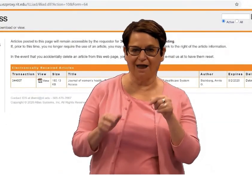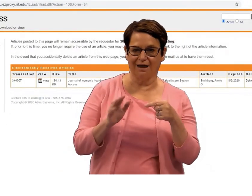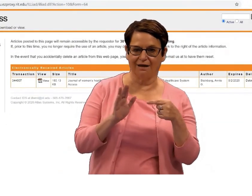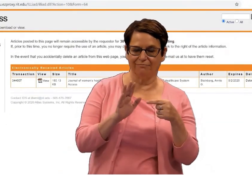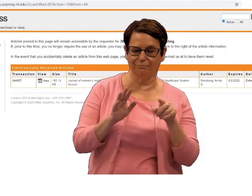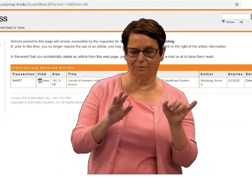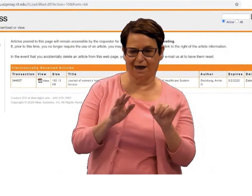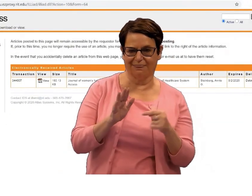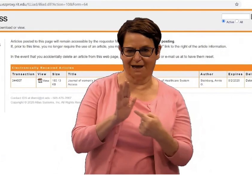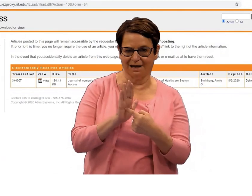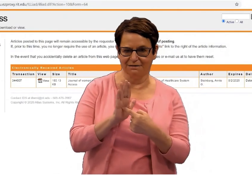It will look like this.